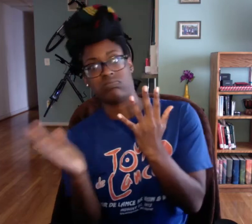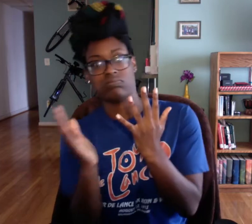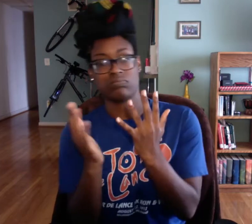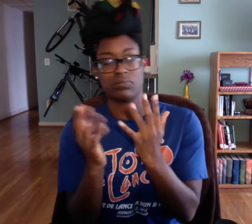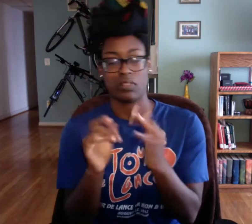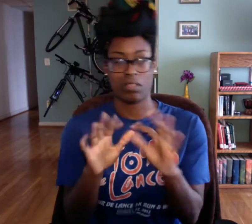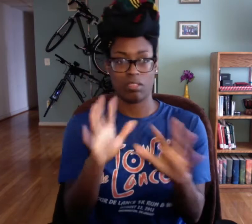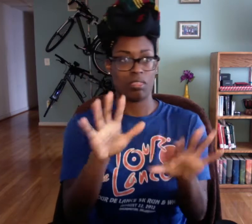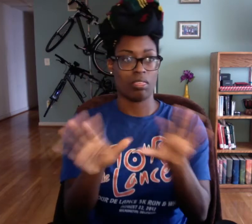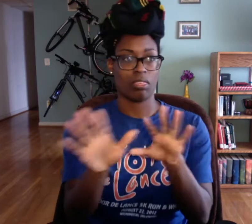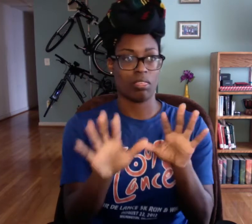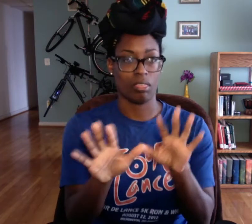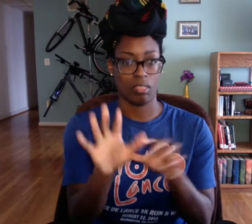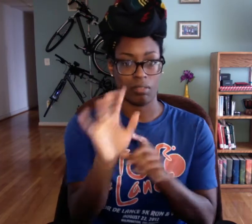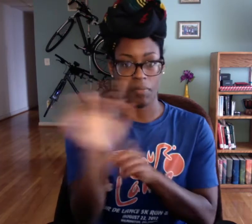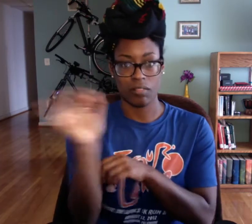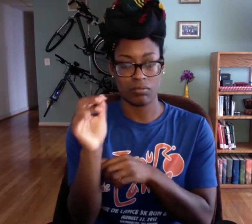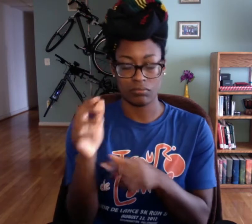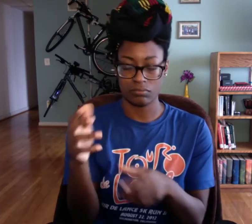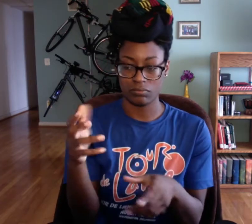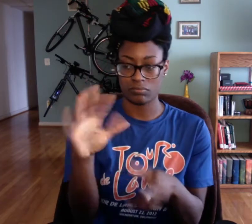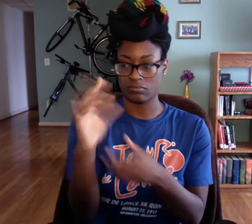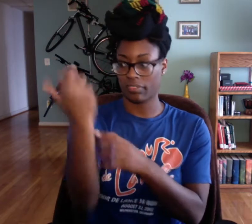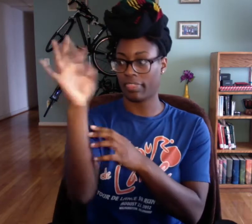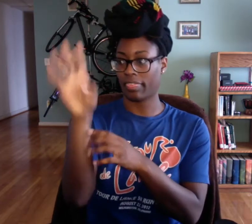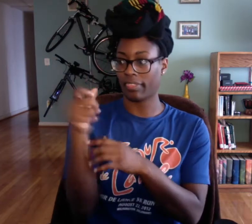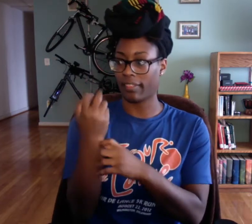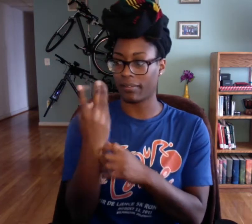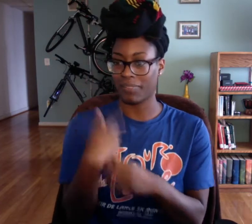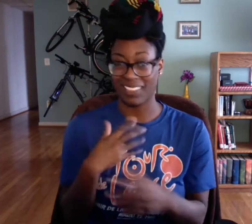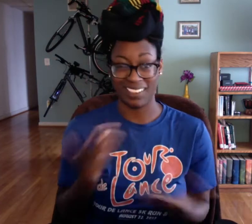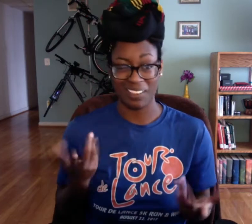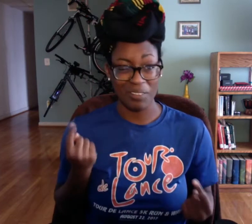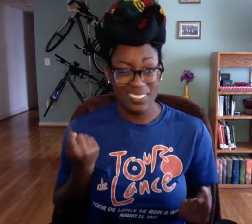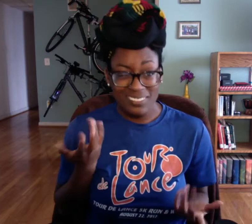He tends to be more like, *Deaf* sign.